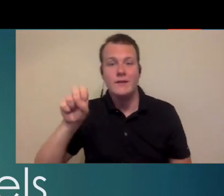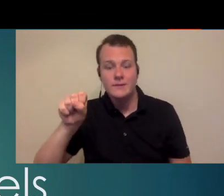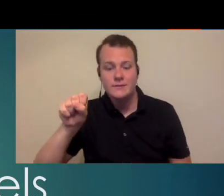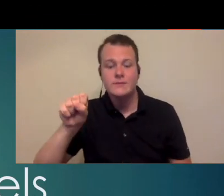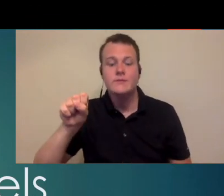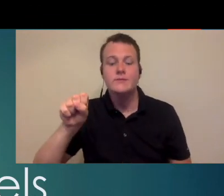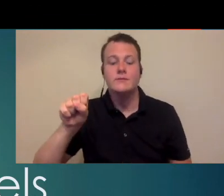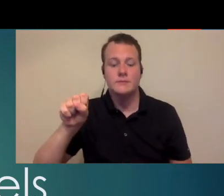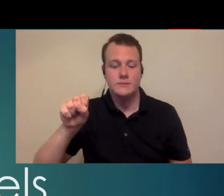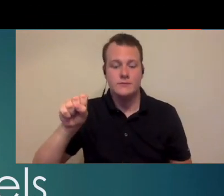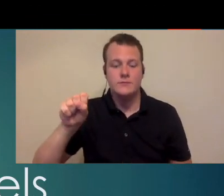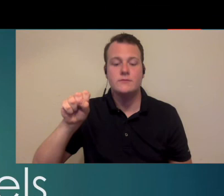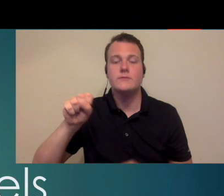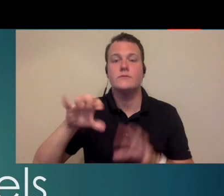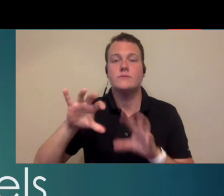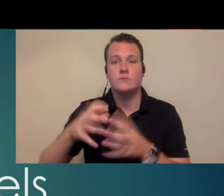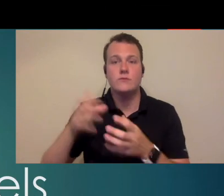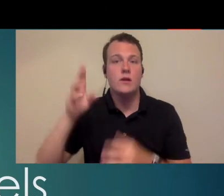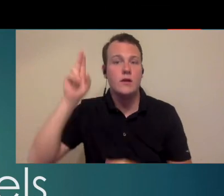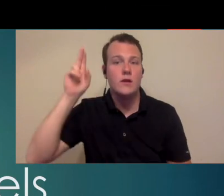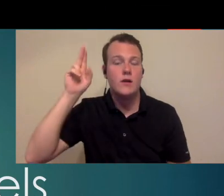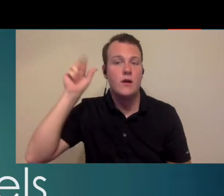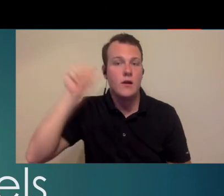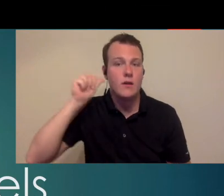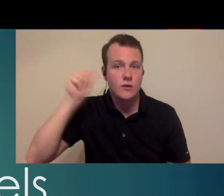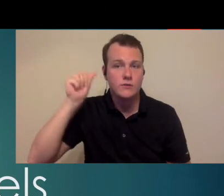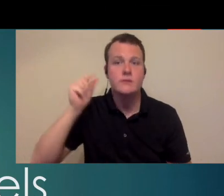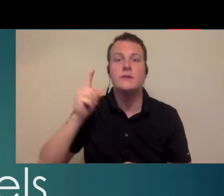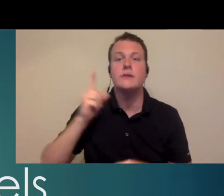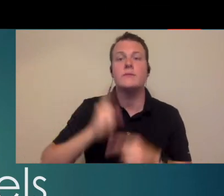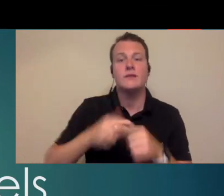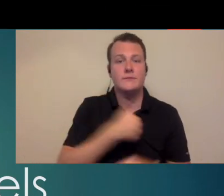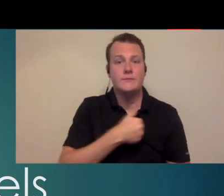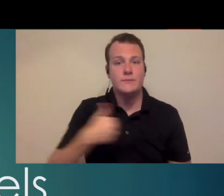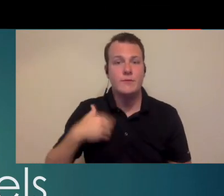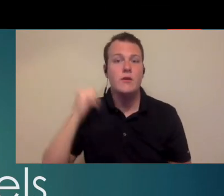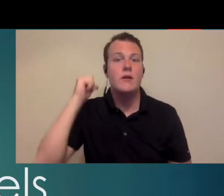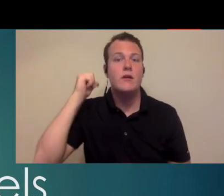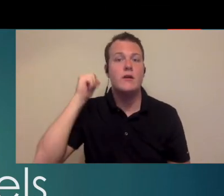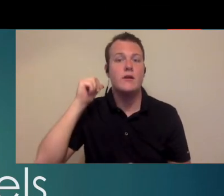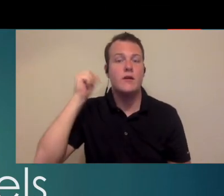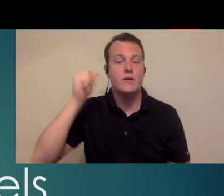Salas Augsburg College of audiology and it's Distinguished Fellow in the